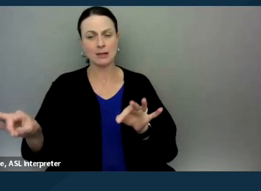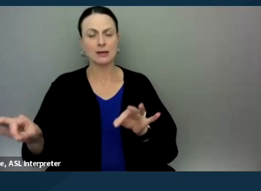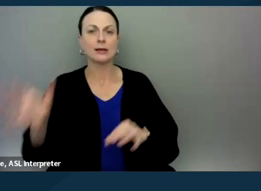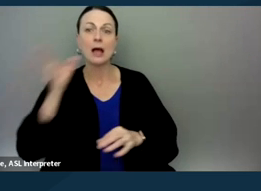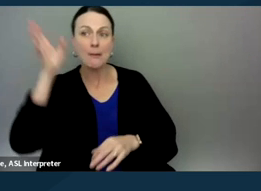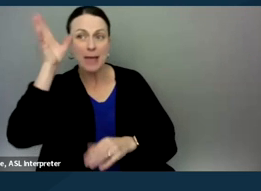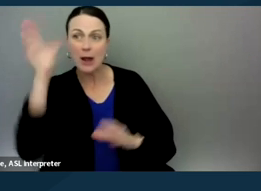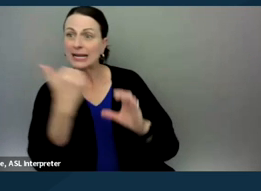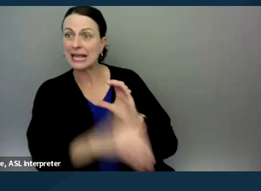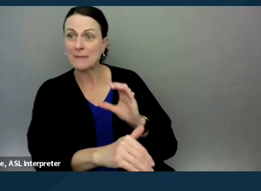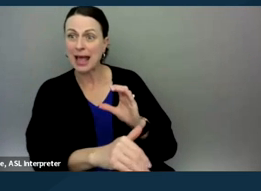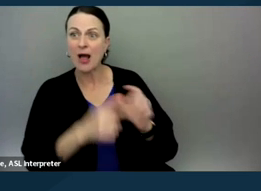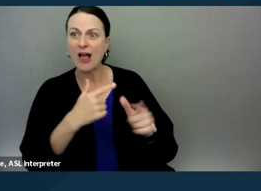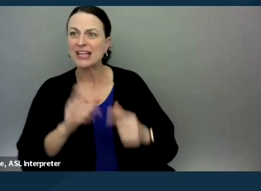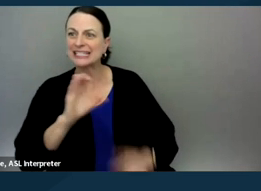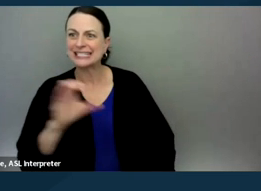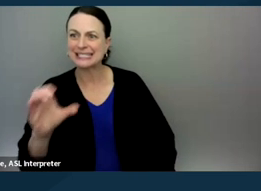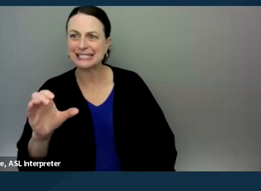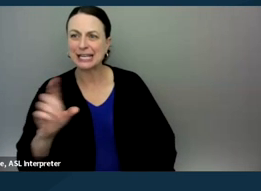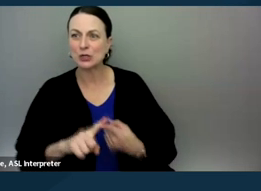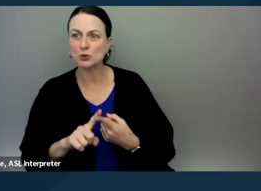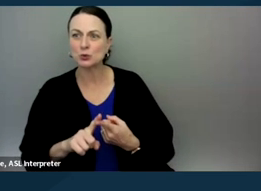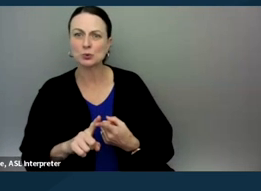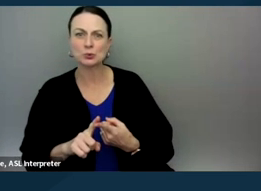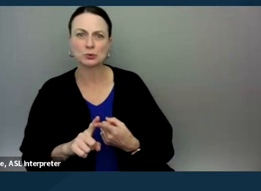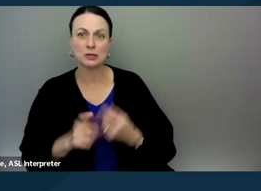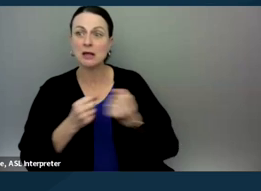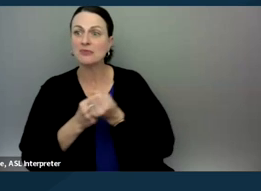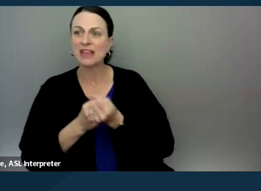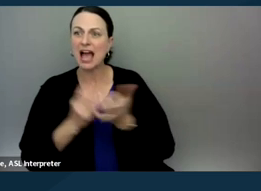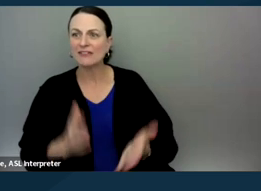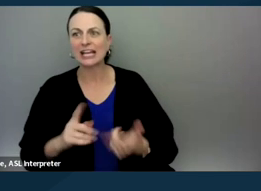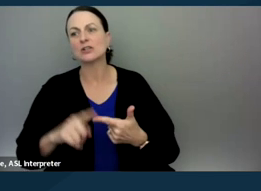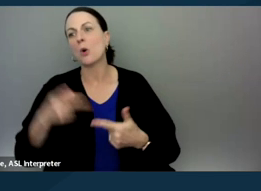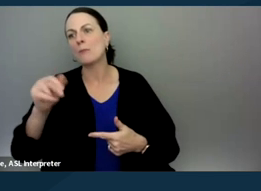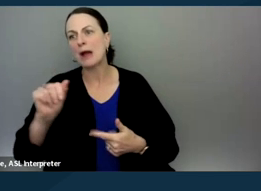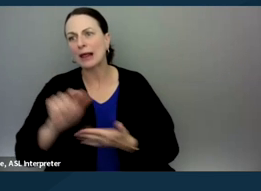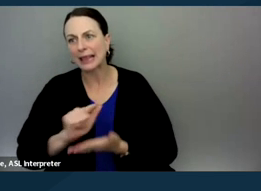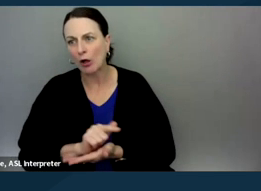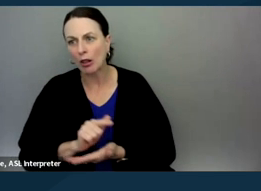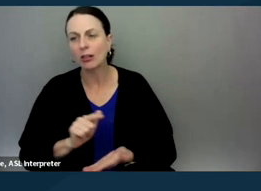the school district and then CCs, CCs a paralegal or CCs a parent advocate.